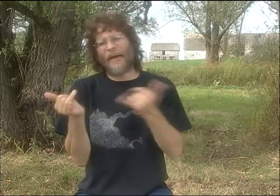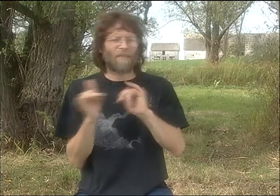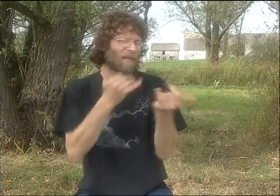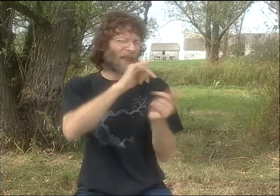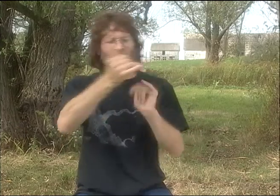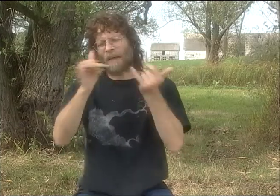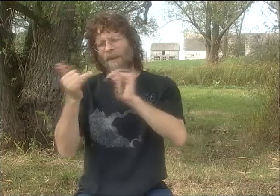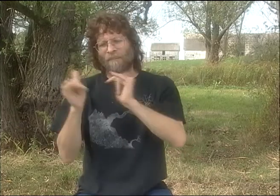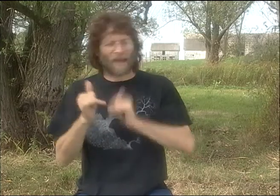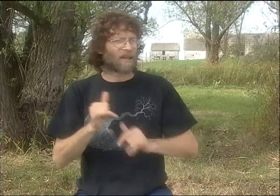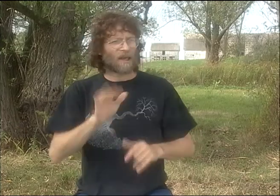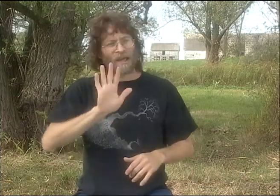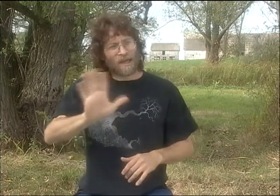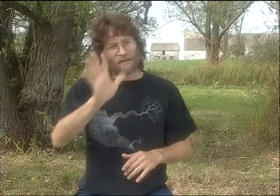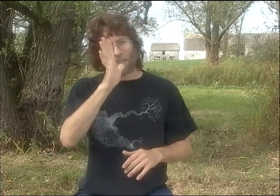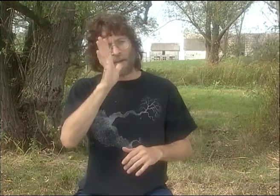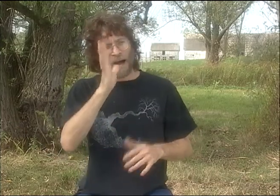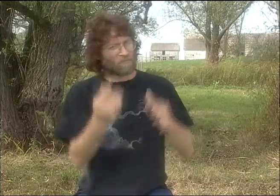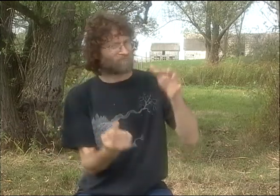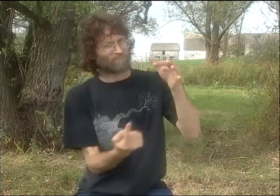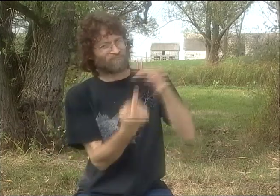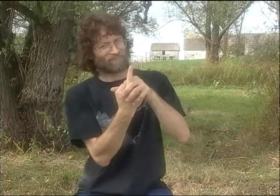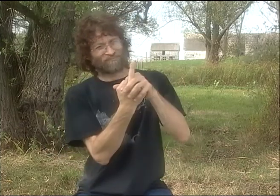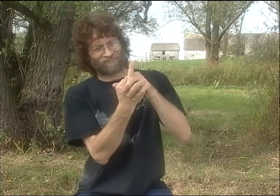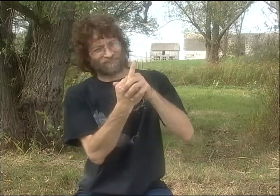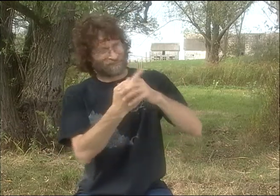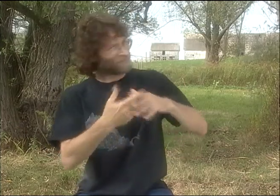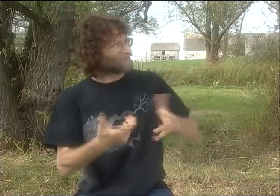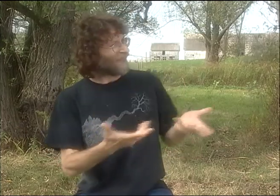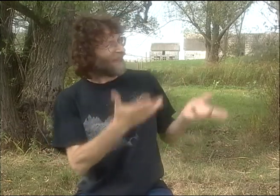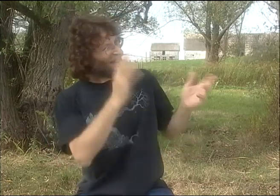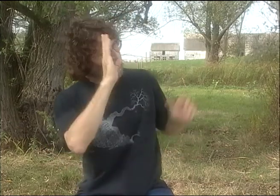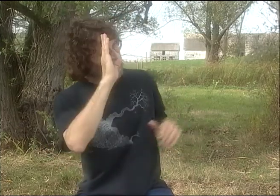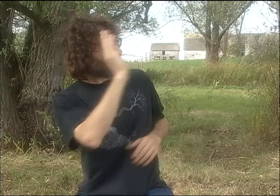AND I WOULD GO OUT WITH HIM AND HIS MOM, AND WE WOULD PLAY. WE'D HANG OUT.